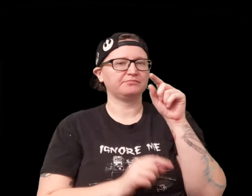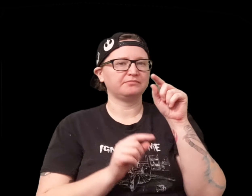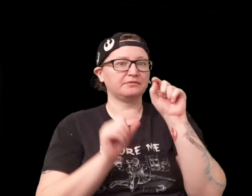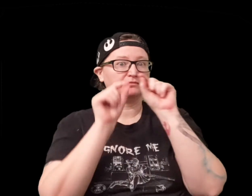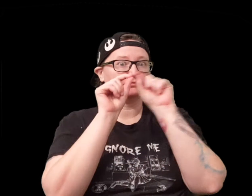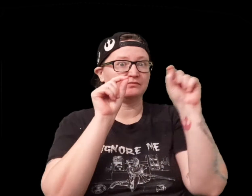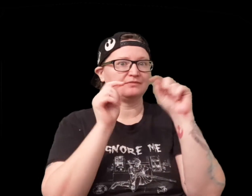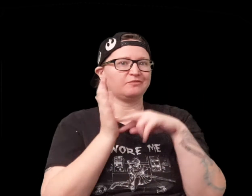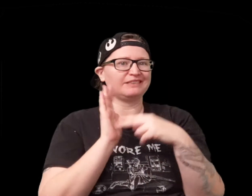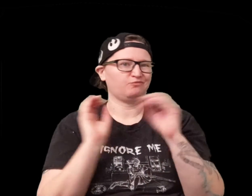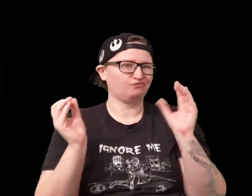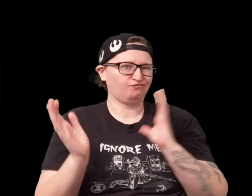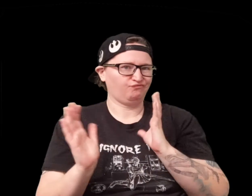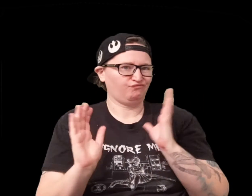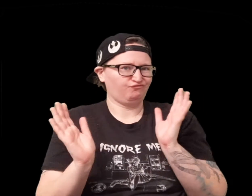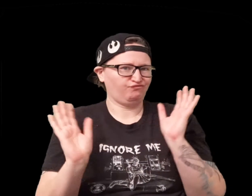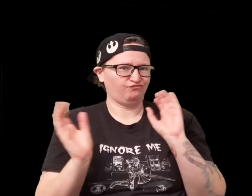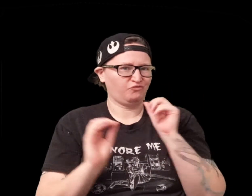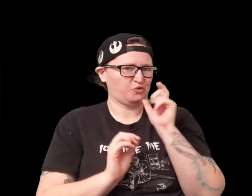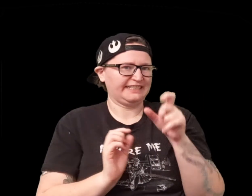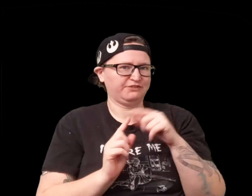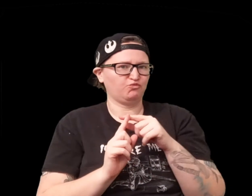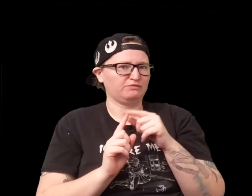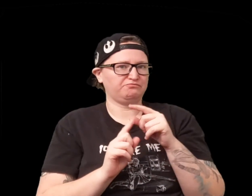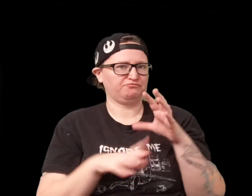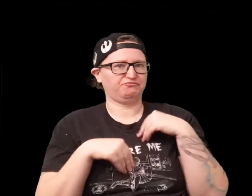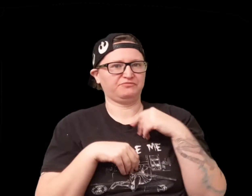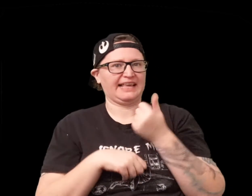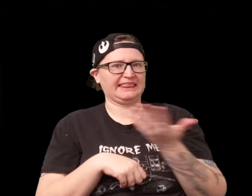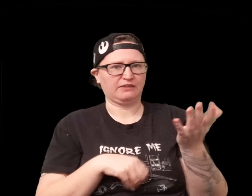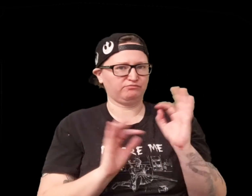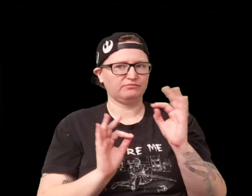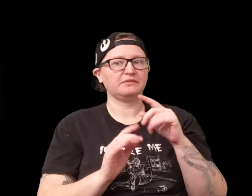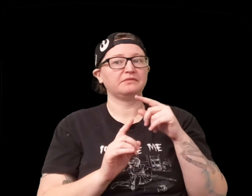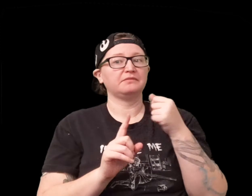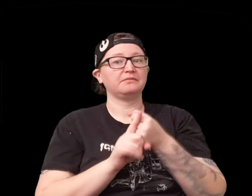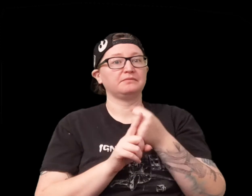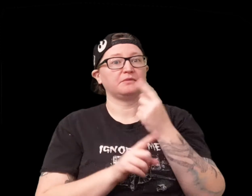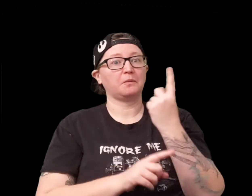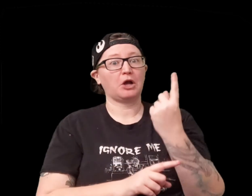so if you look on there you know you might have like nothing you don't have to accept anything